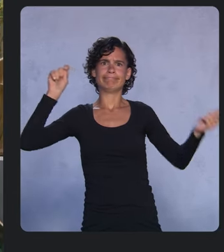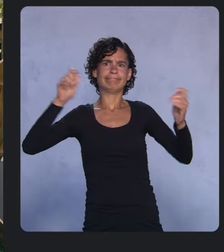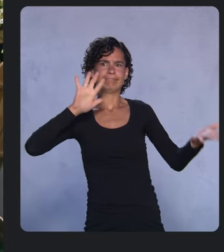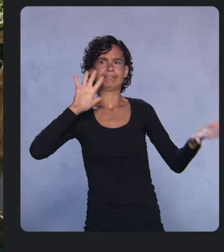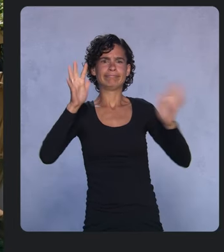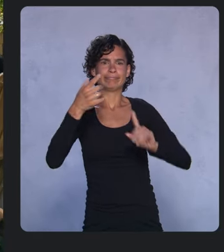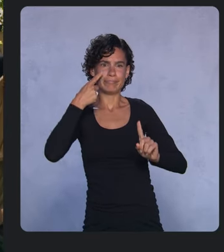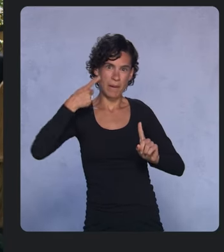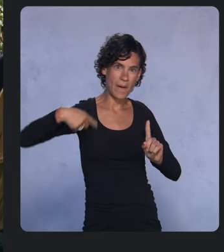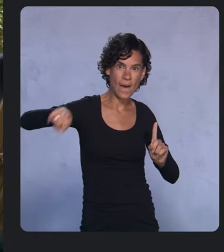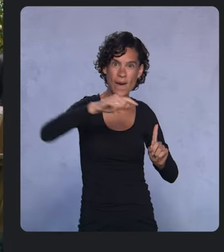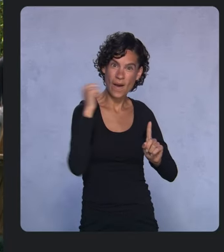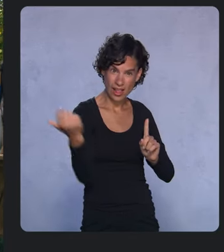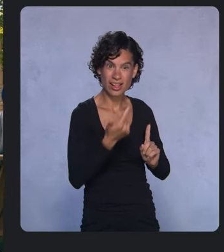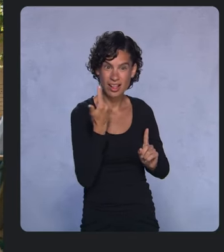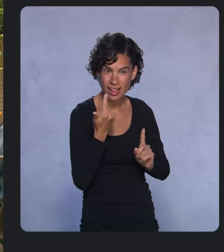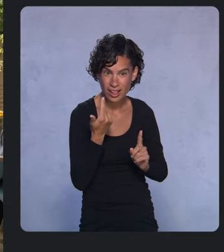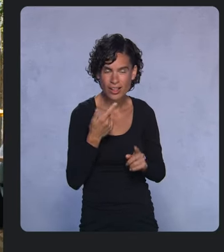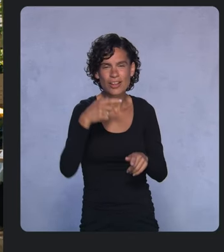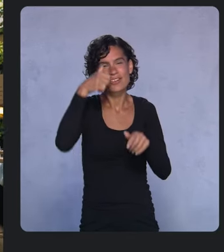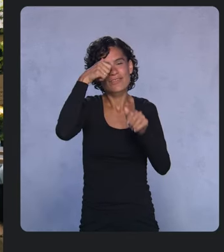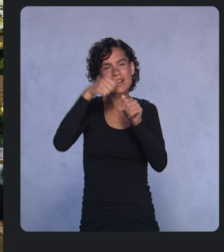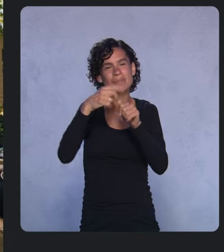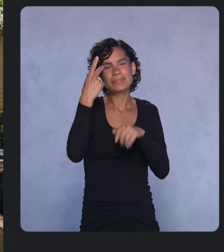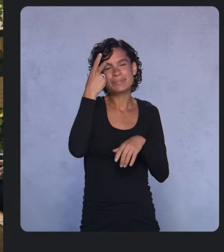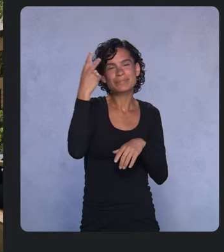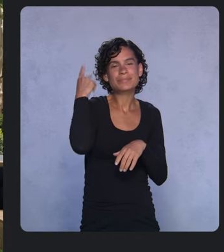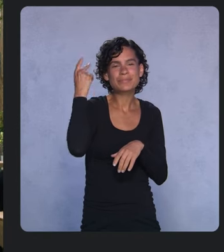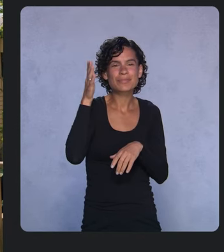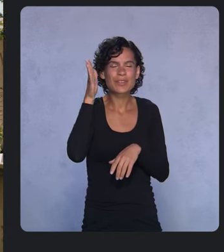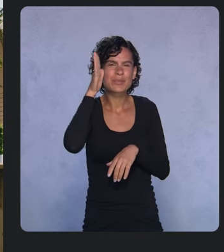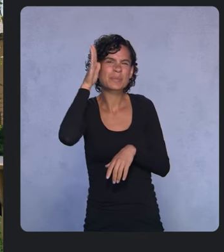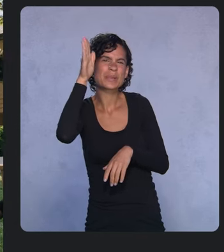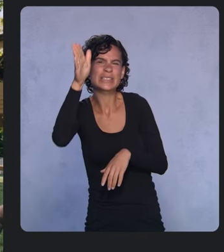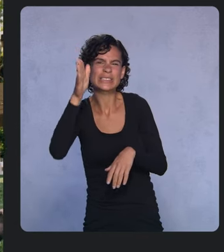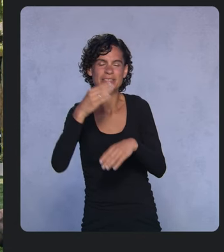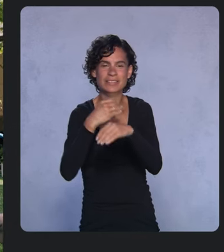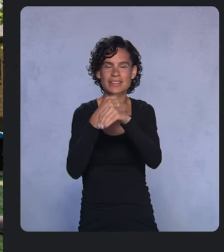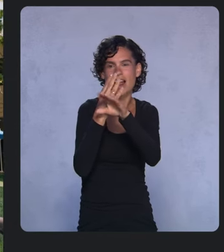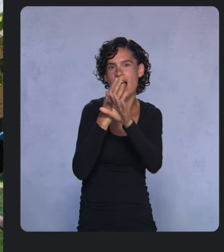I remember watching what felt like futuristic video calls in the film “2001” as a kid.